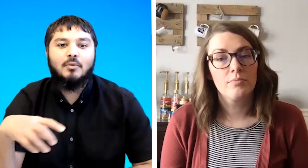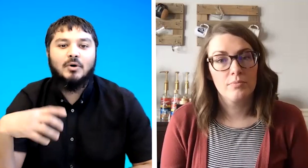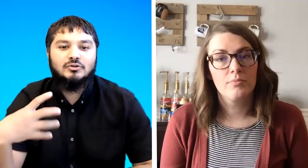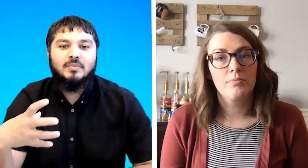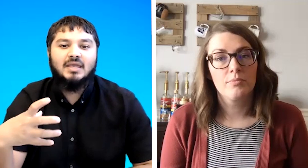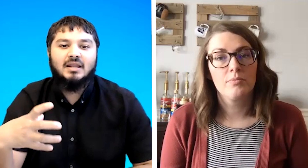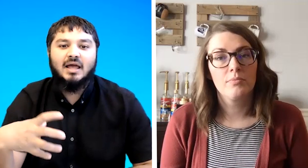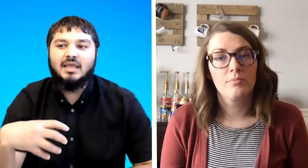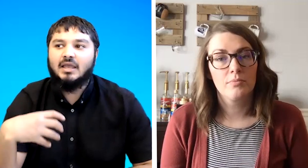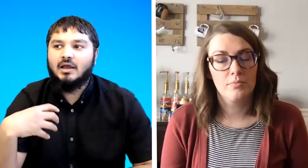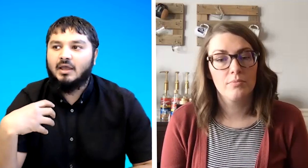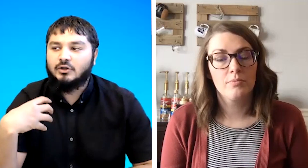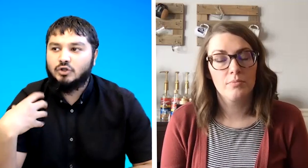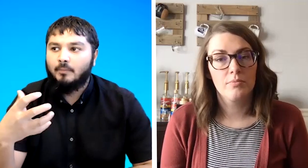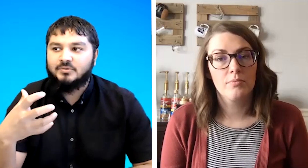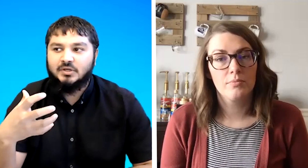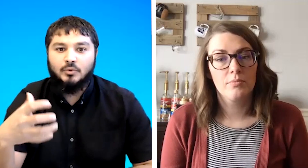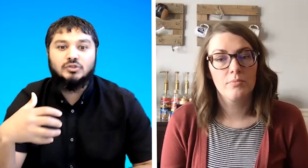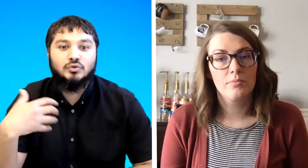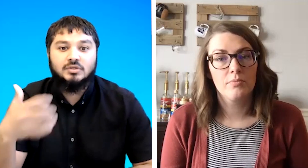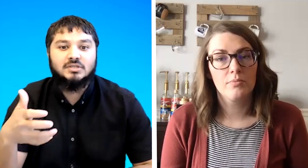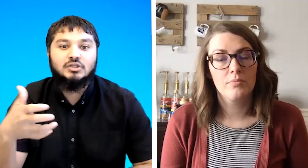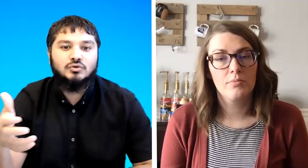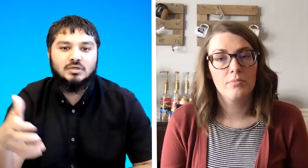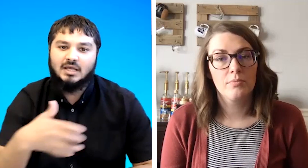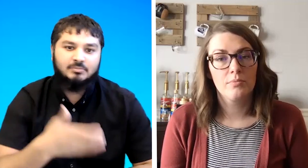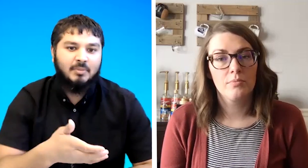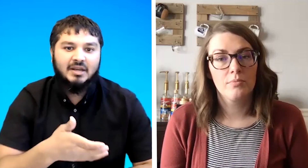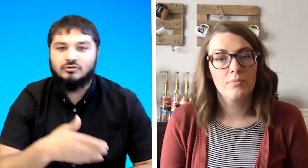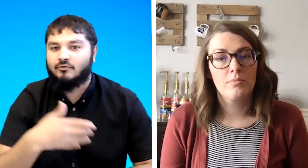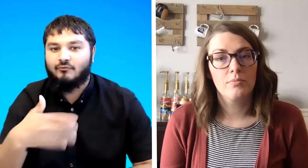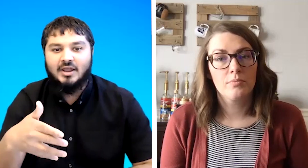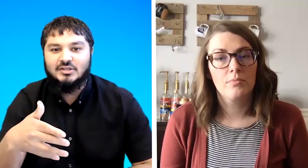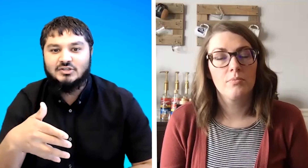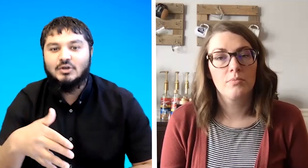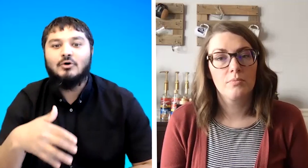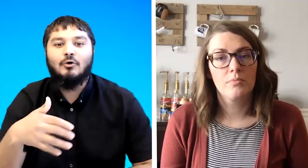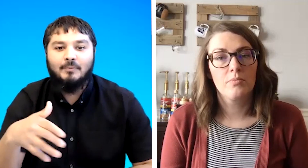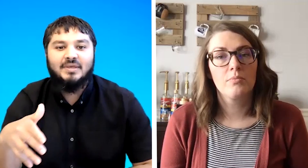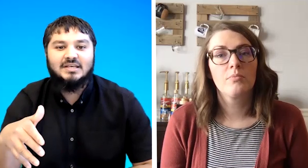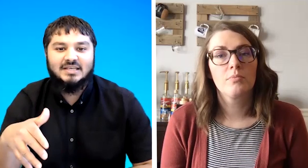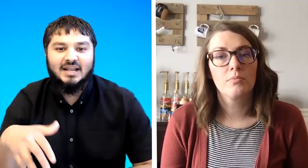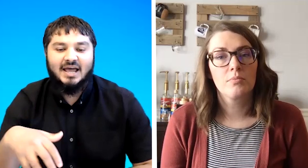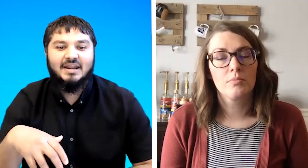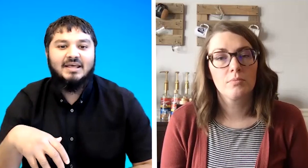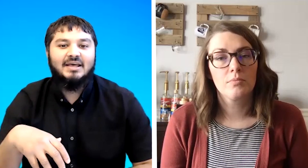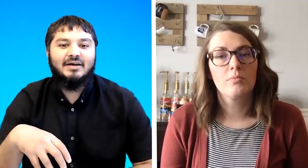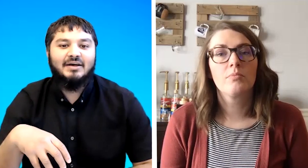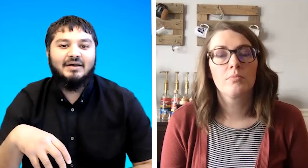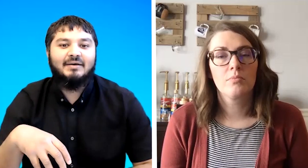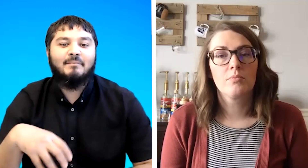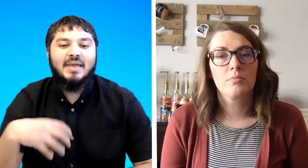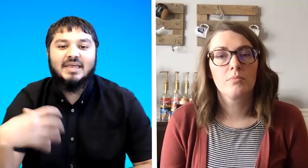want to make it like a a option where students can choose like spanish or french or bsl and make it